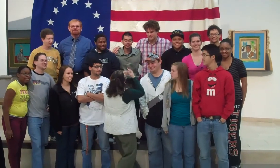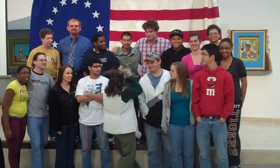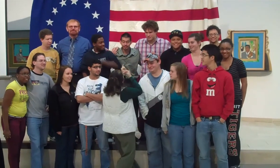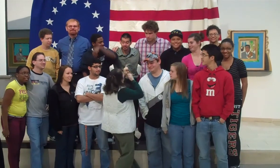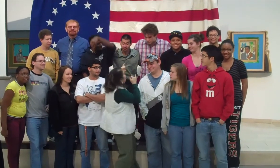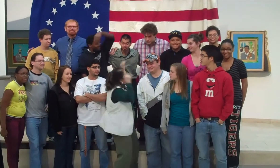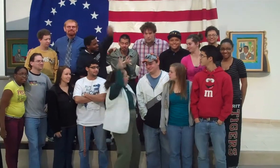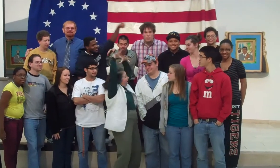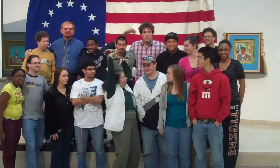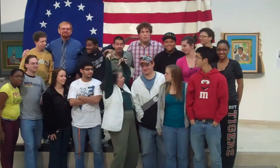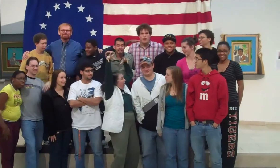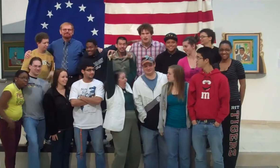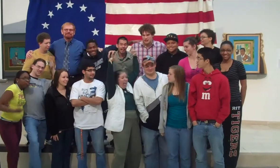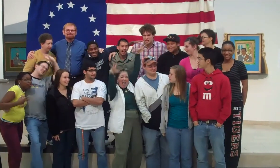OK everyone, a silly one!